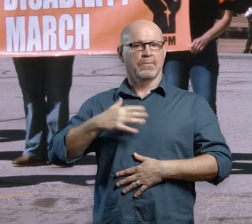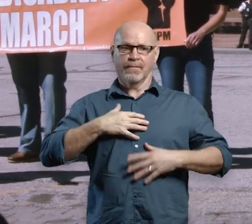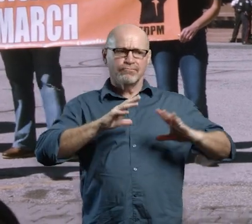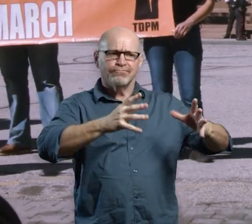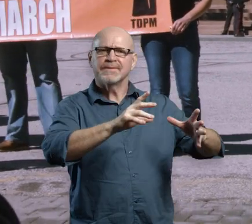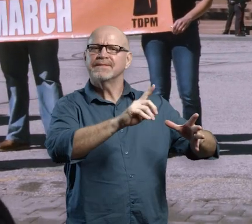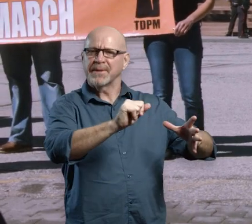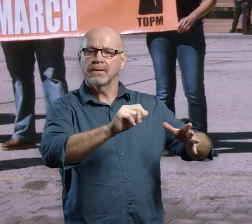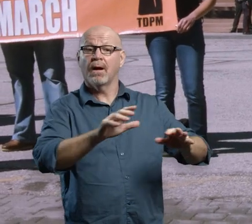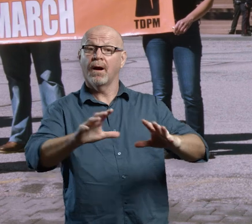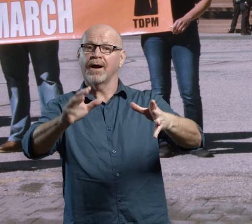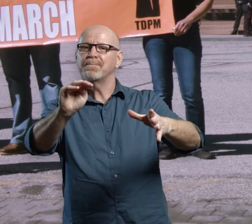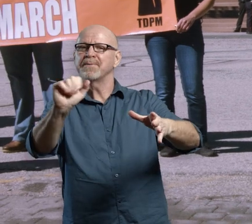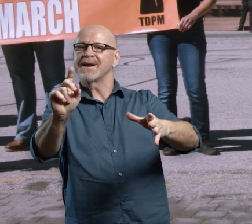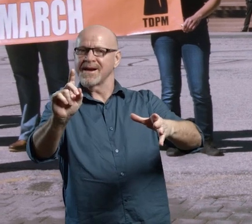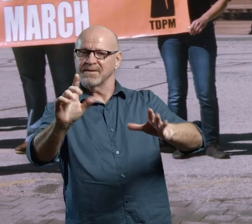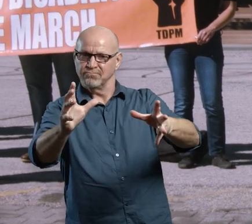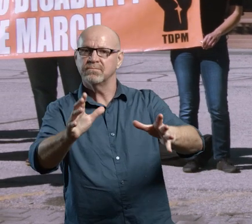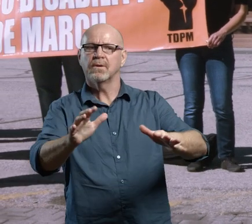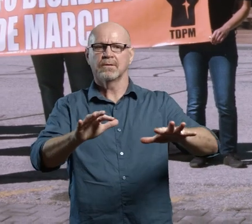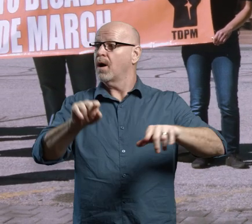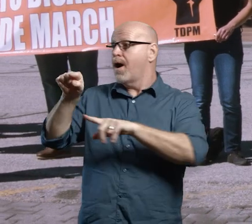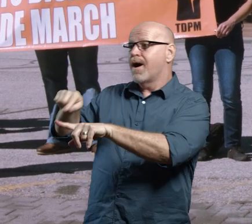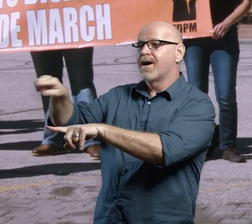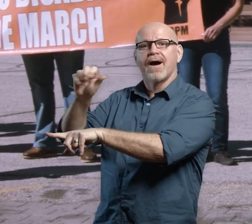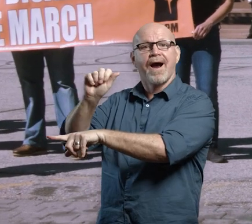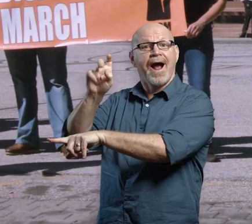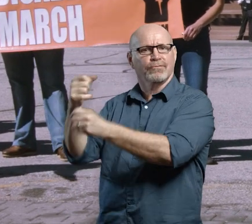our allies, in a peaceful and collaborative space, in order to realize